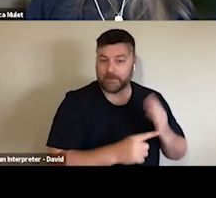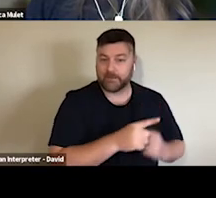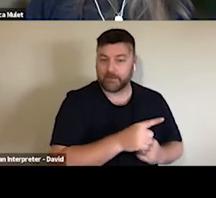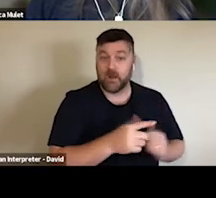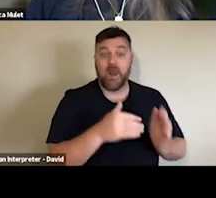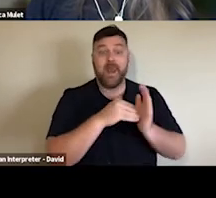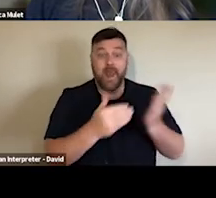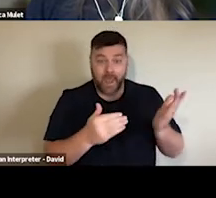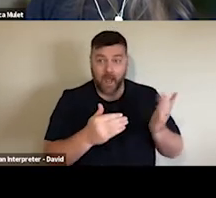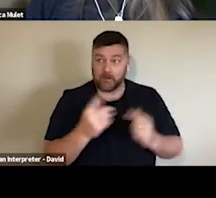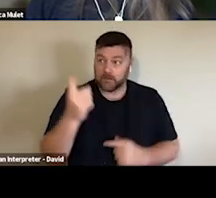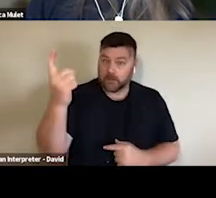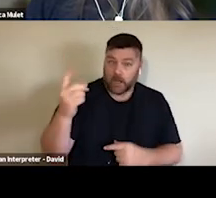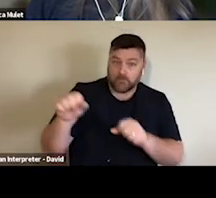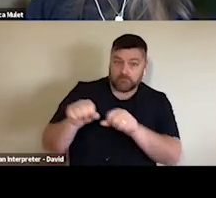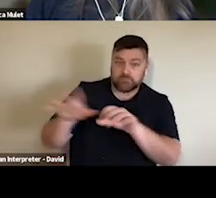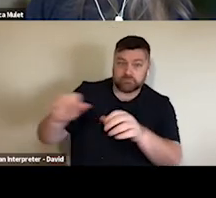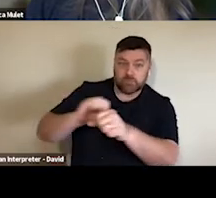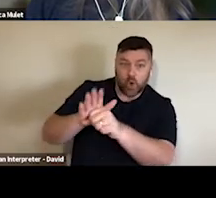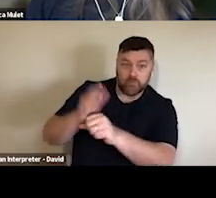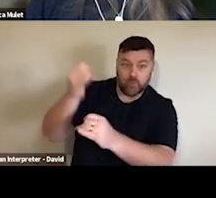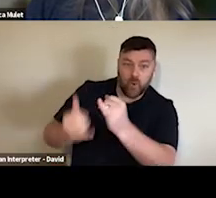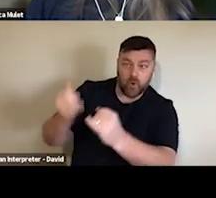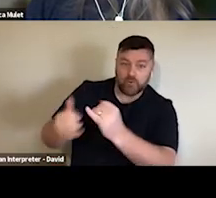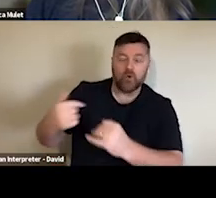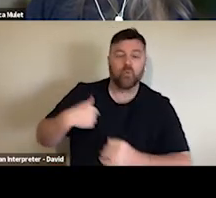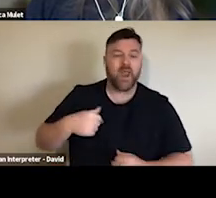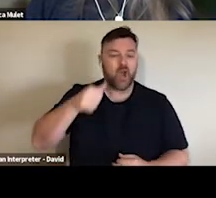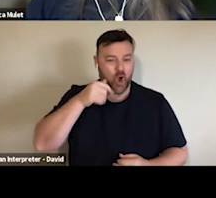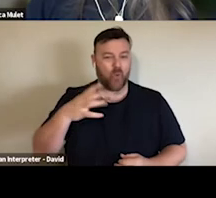questions, you know, before COVID what was your experience, then what happened during